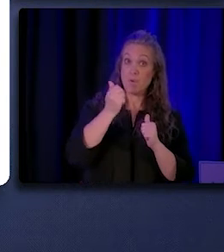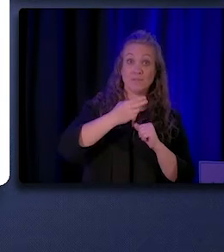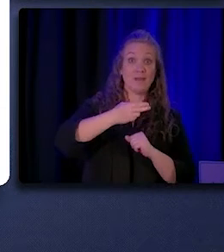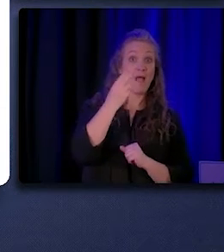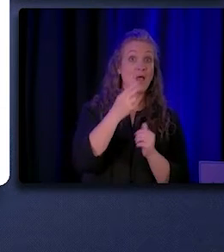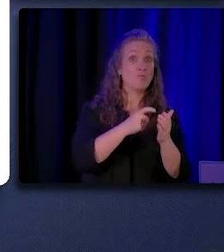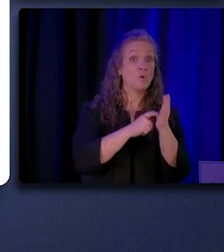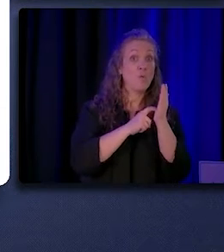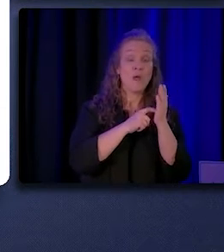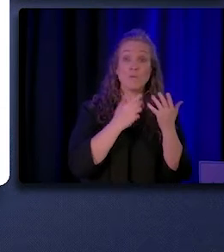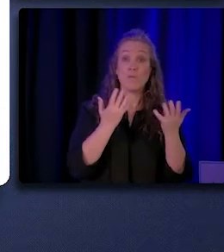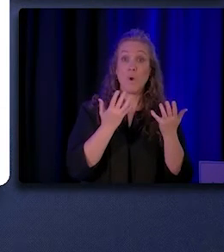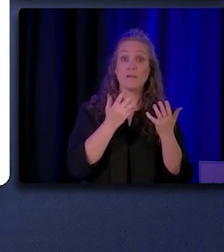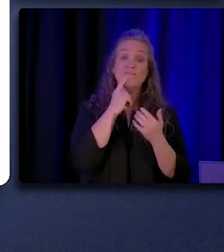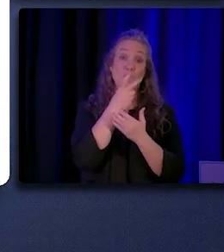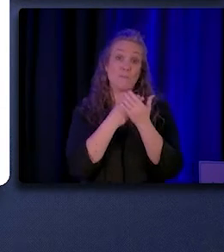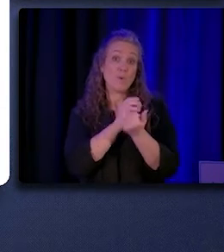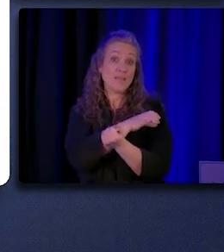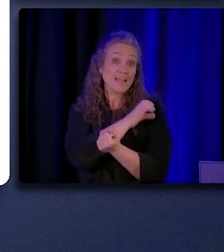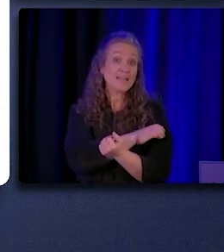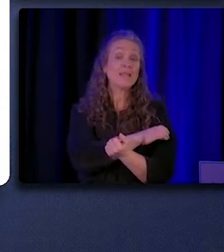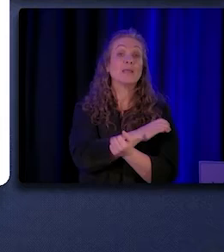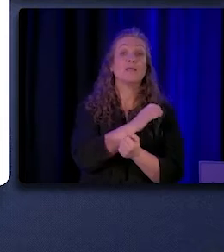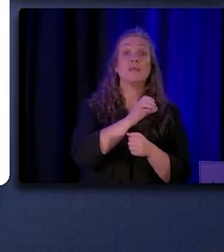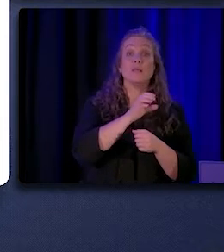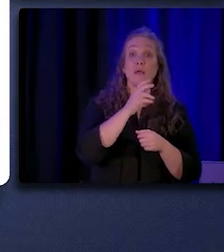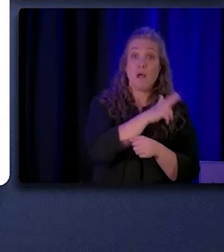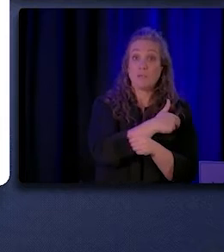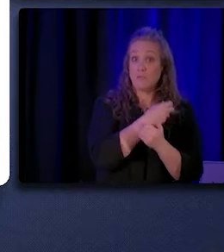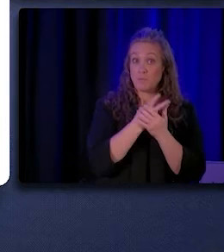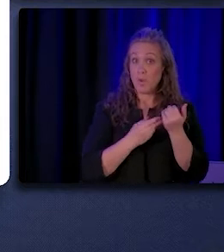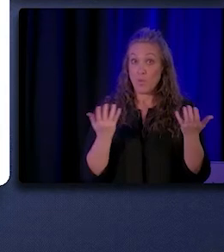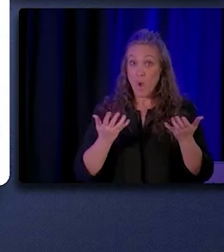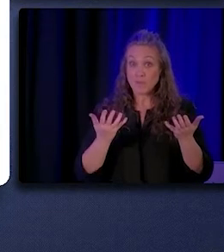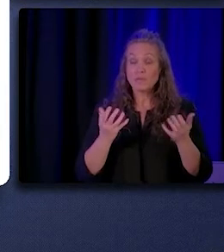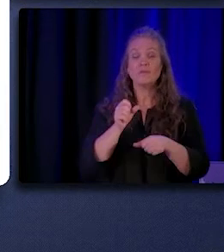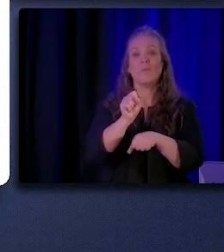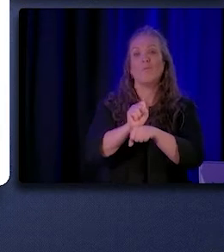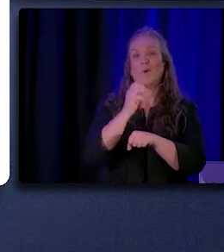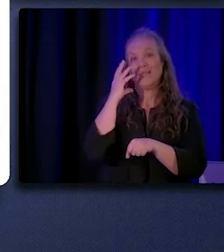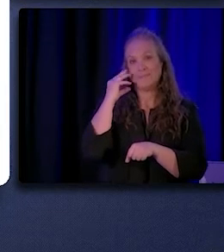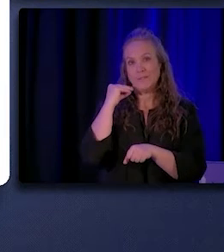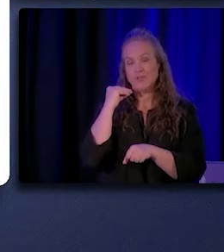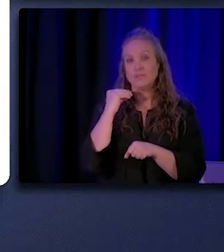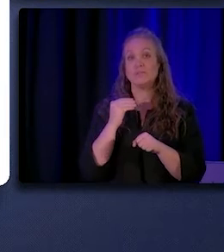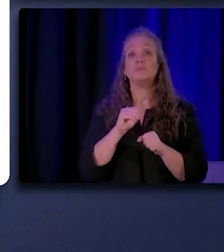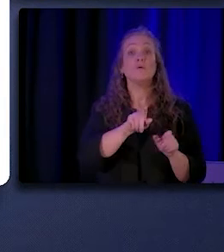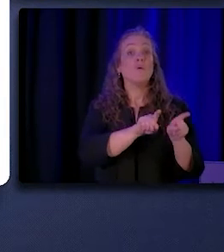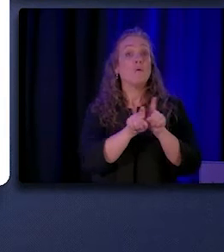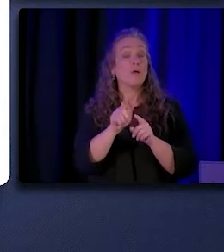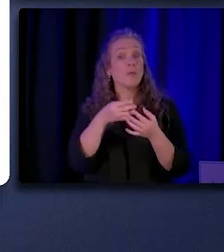for both clinics and hospitals was work experience. Other requirements most important to clinics were being bilingual